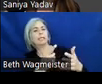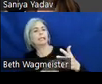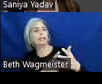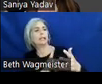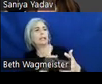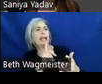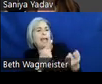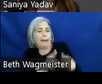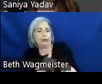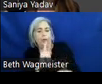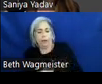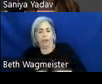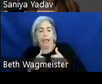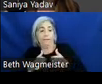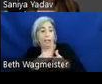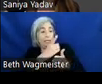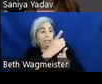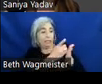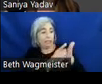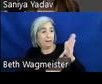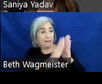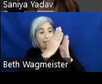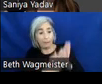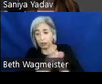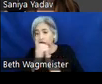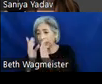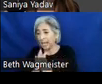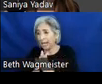developer or designer understand and emphasize with the end user.